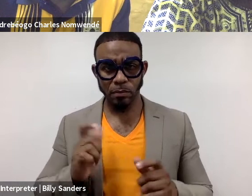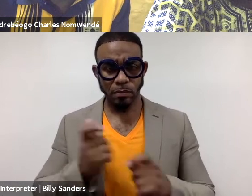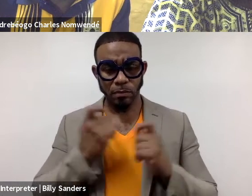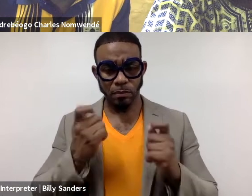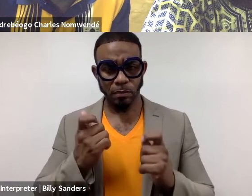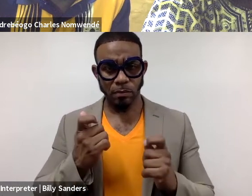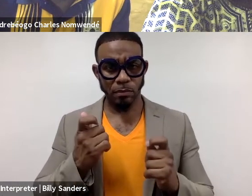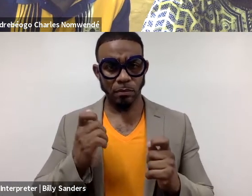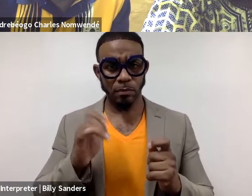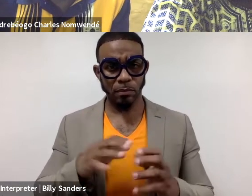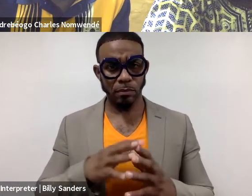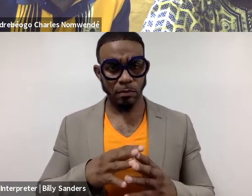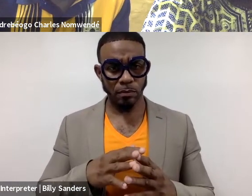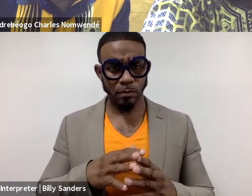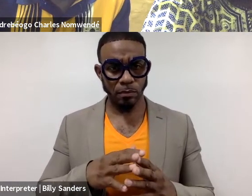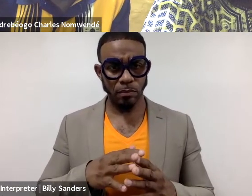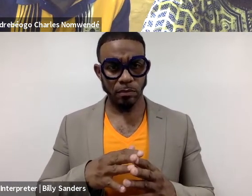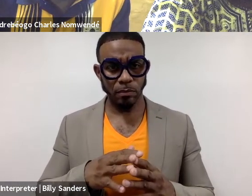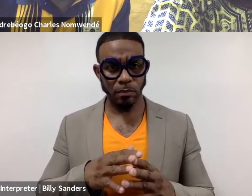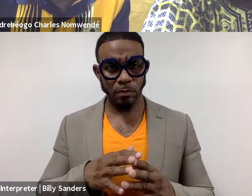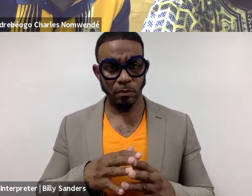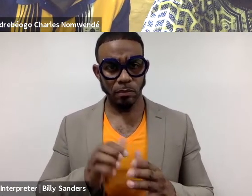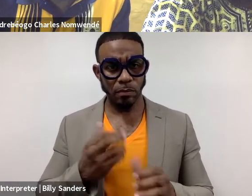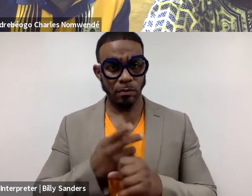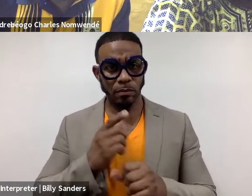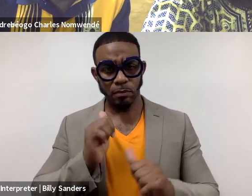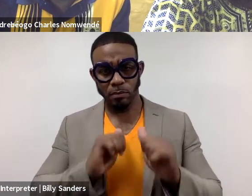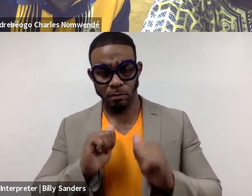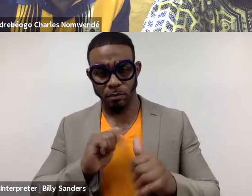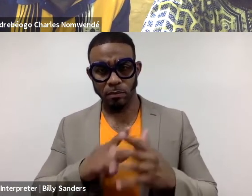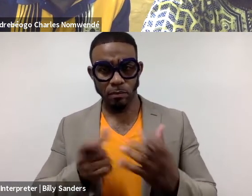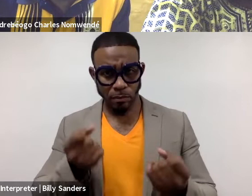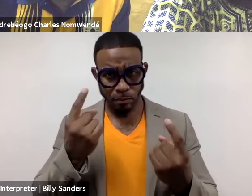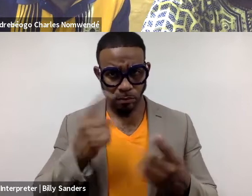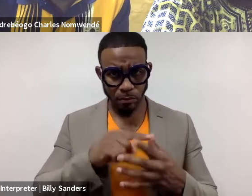and that using a dramaturgy to understand those differences